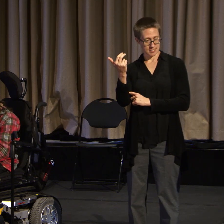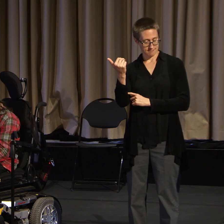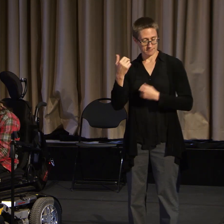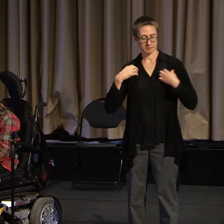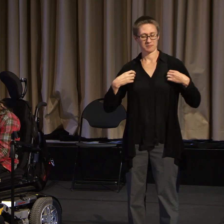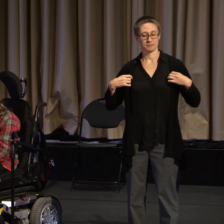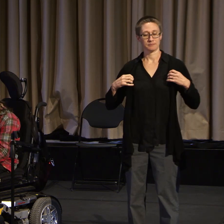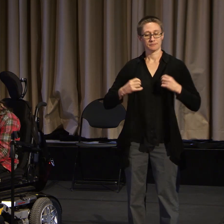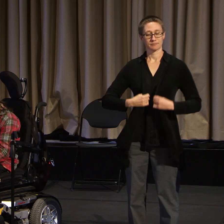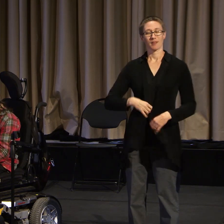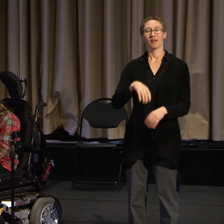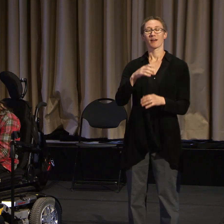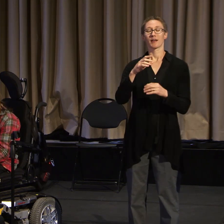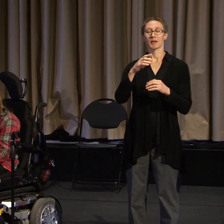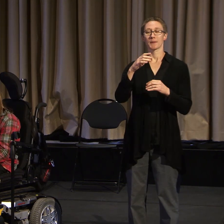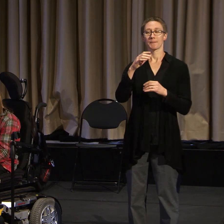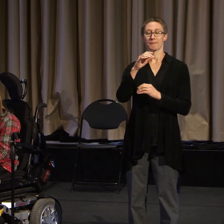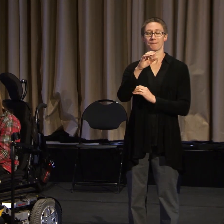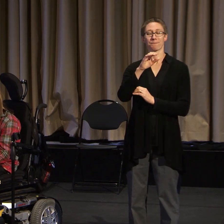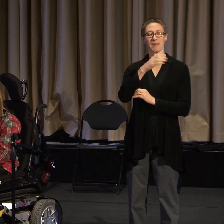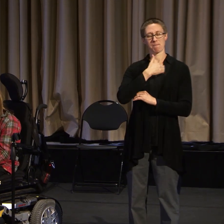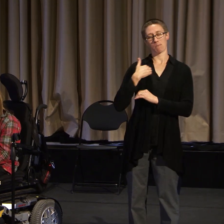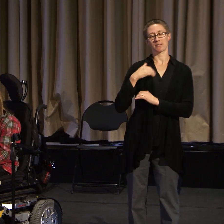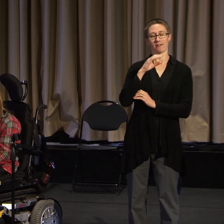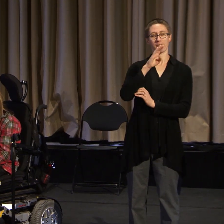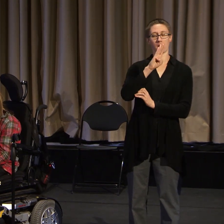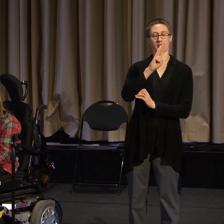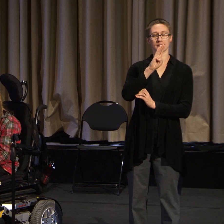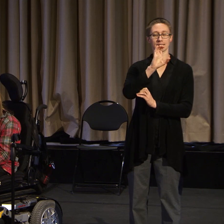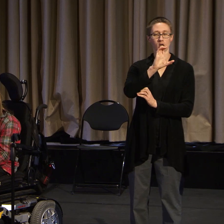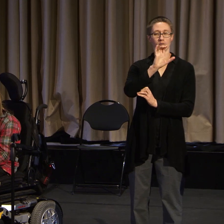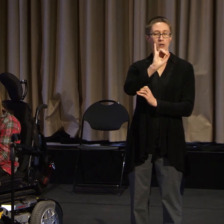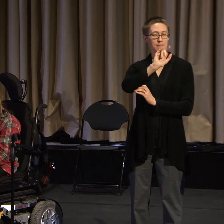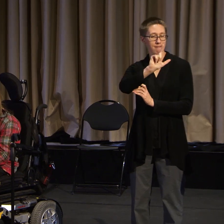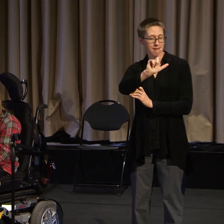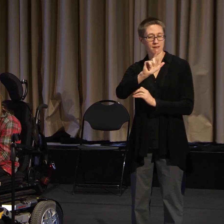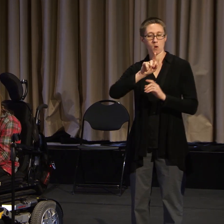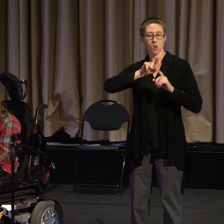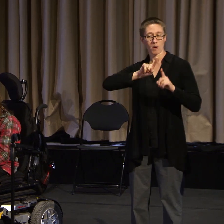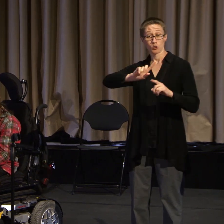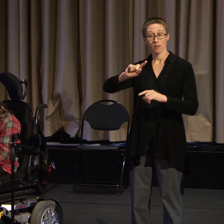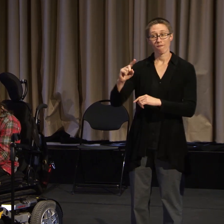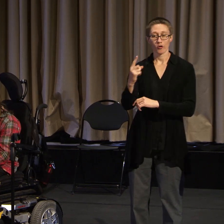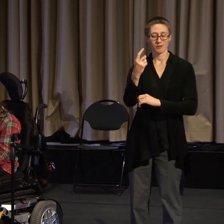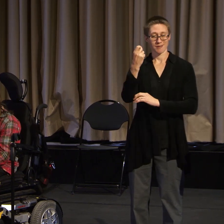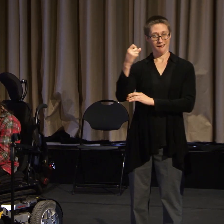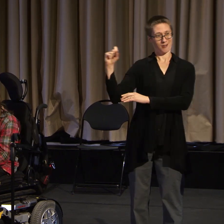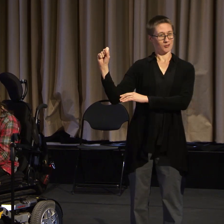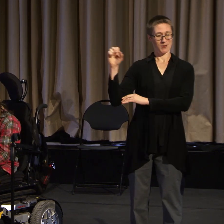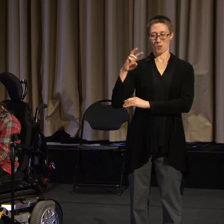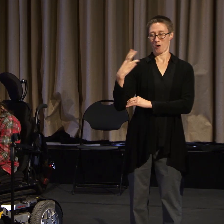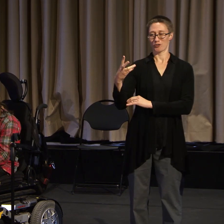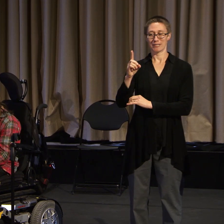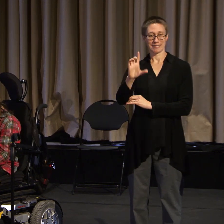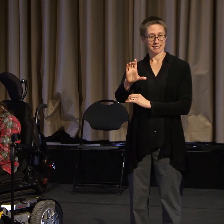went to our first action in DC. And I found a kindred spirit in Anita.